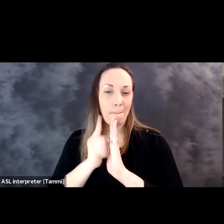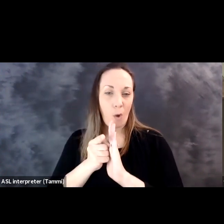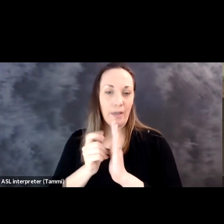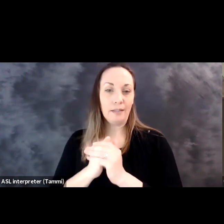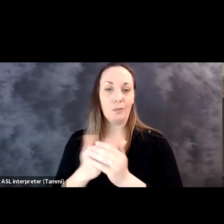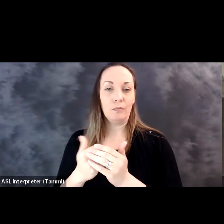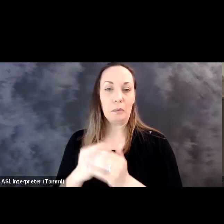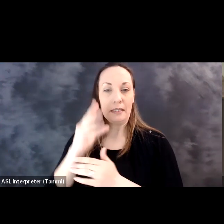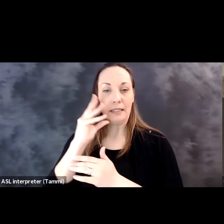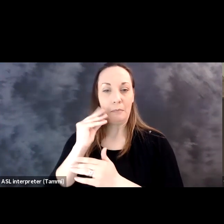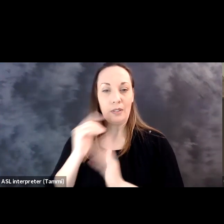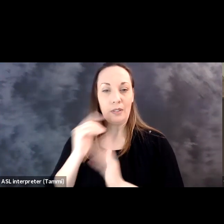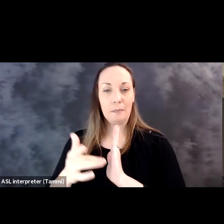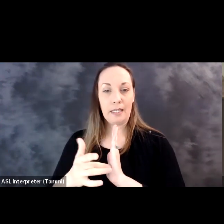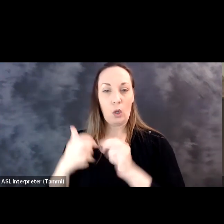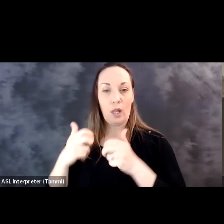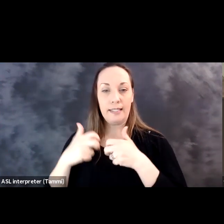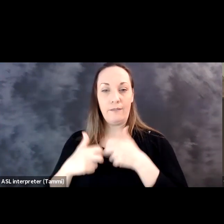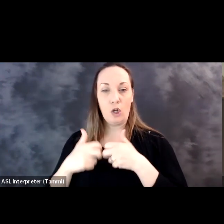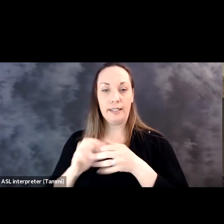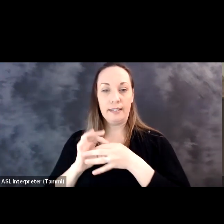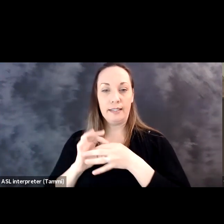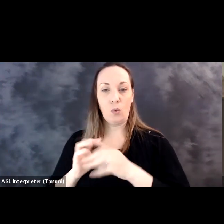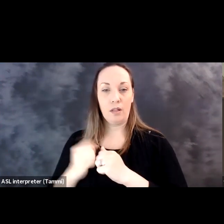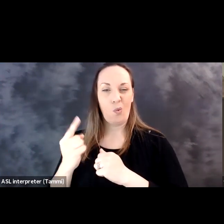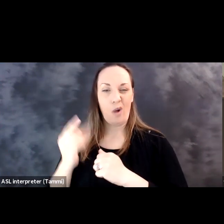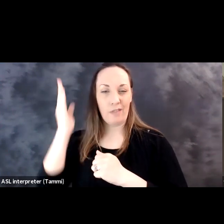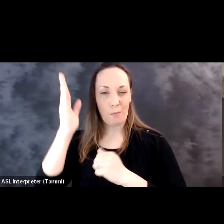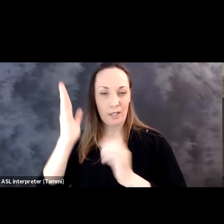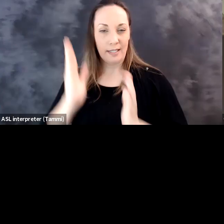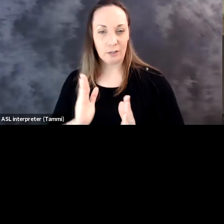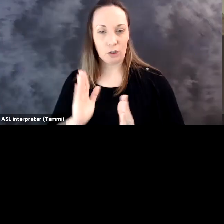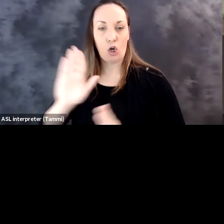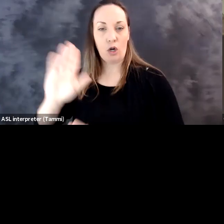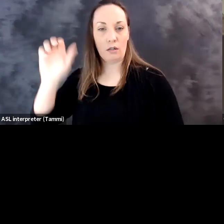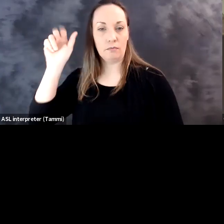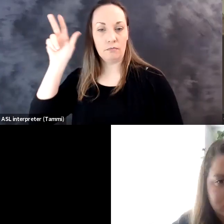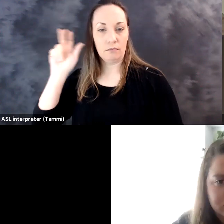For everyone on, we are just pausing just a moment. Having some technical difficulties with